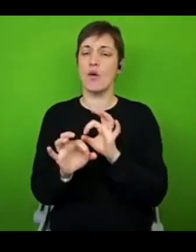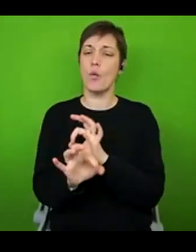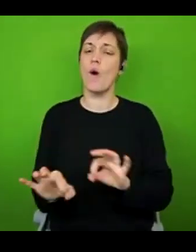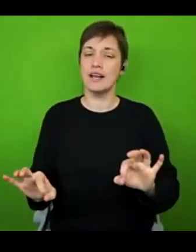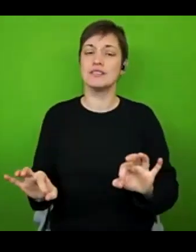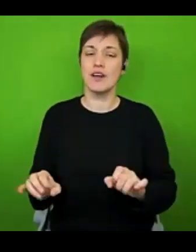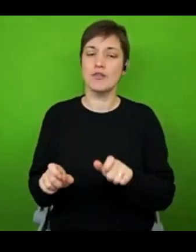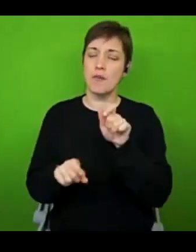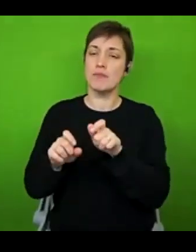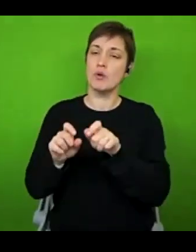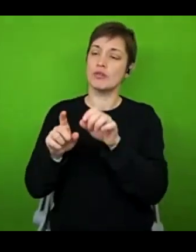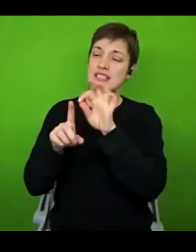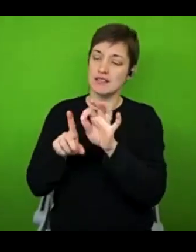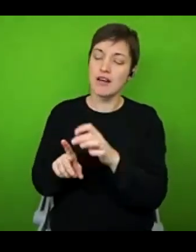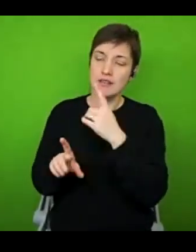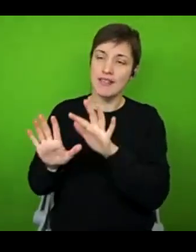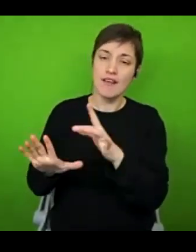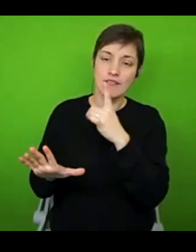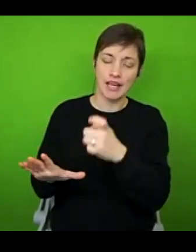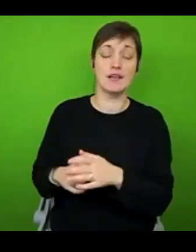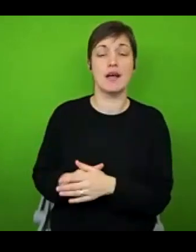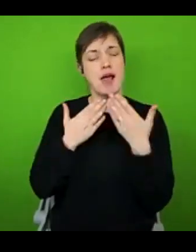their details if they want to. But yeah, thank you so much for being here.